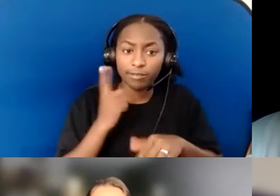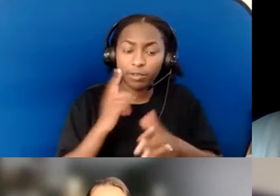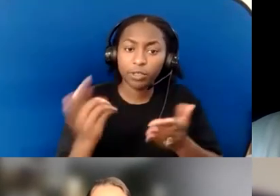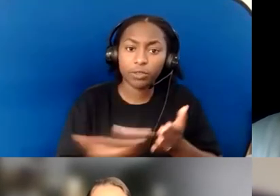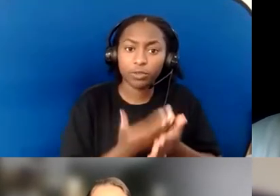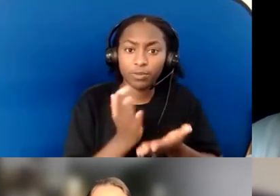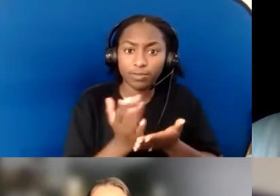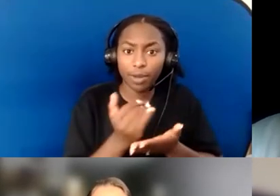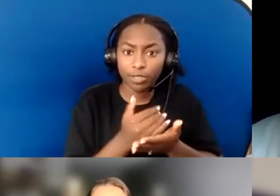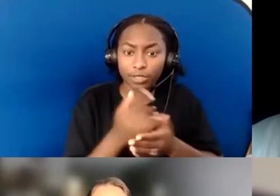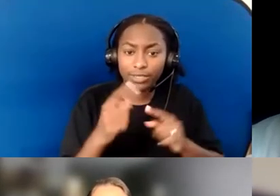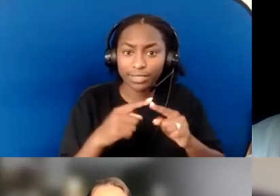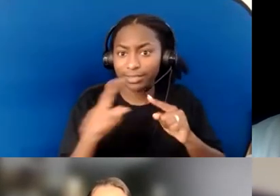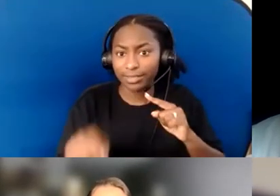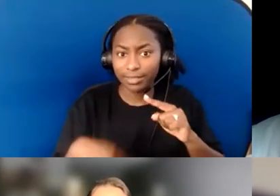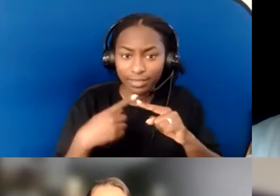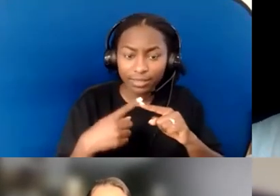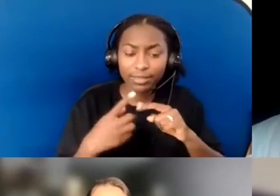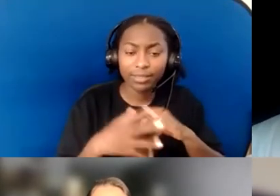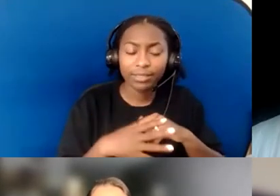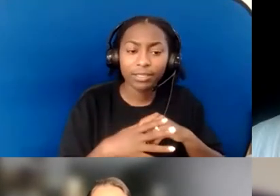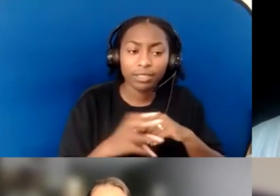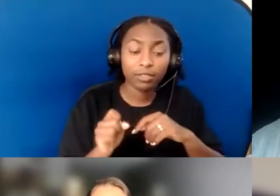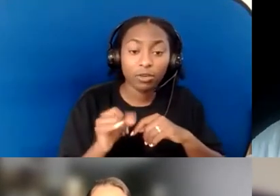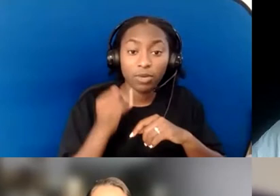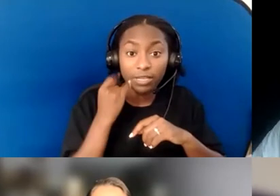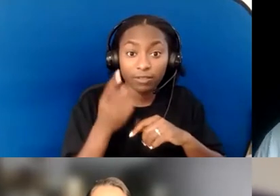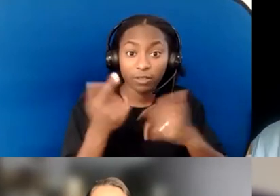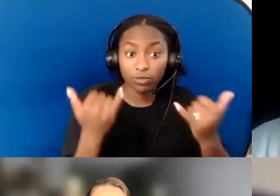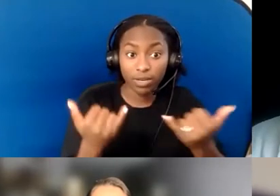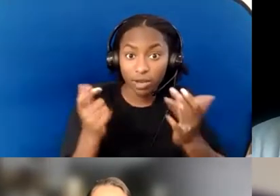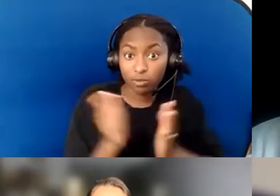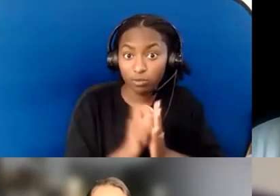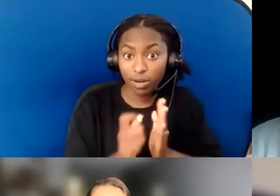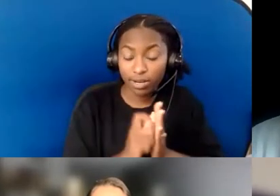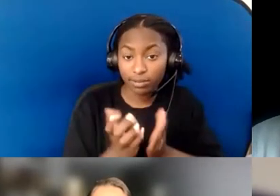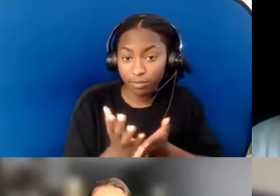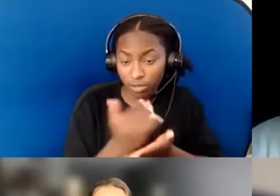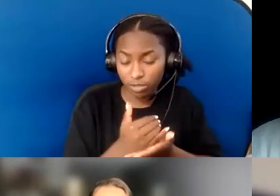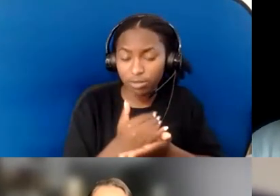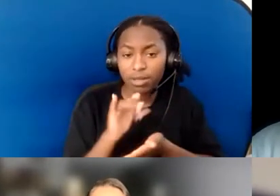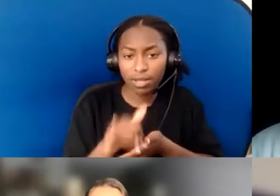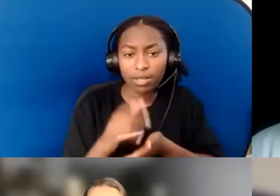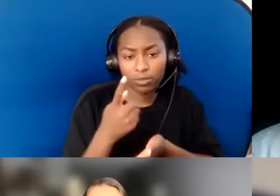so perhaps if you are writing your budget or in the midst of writing your budget, that might be something to consider.